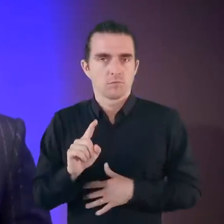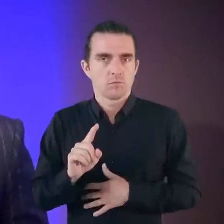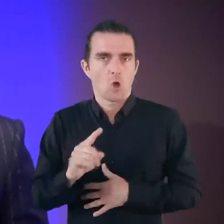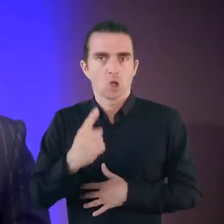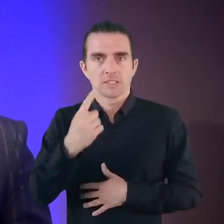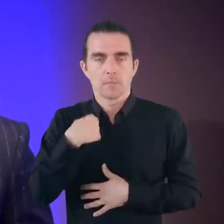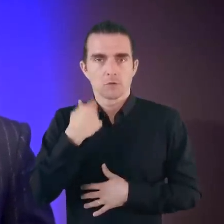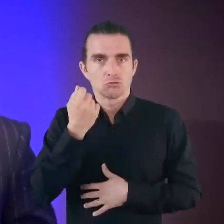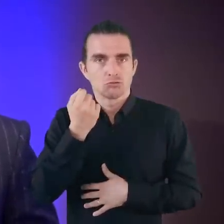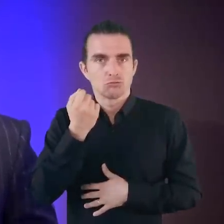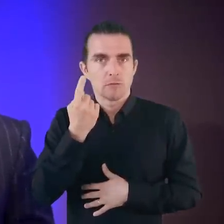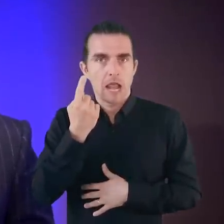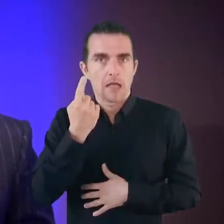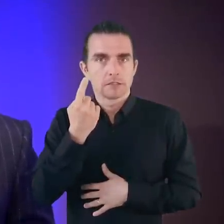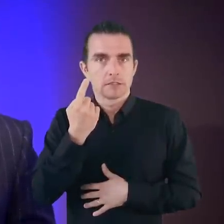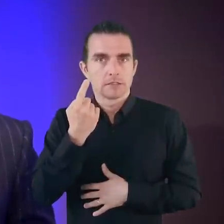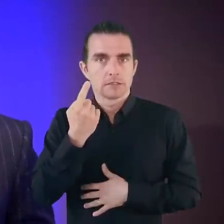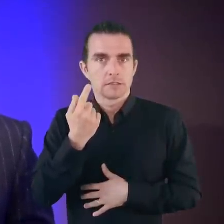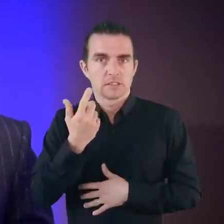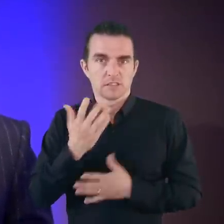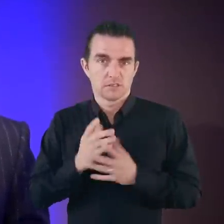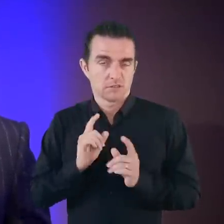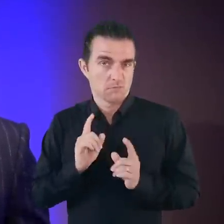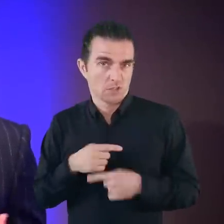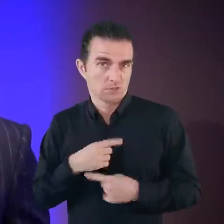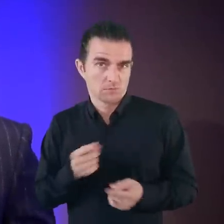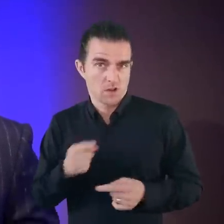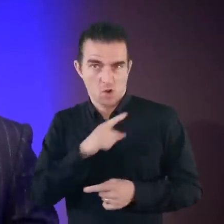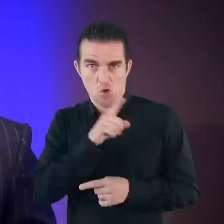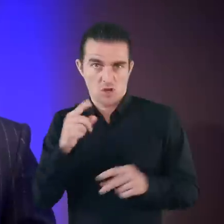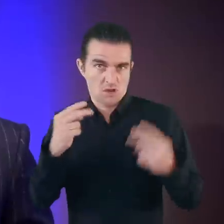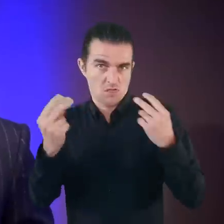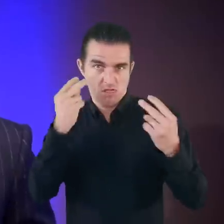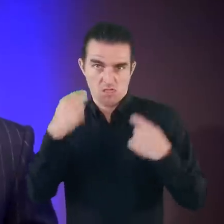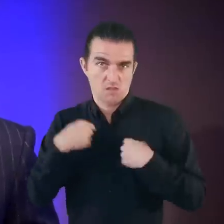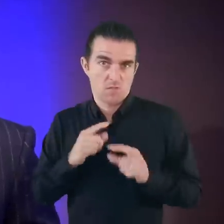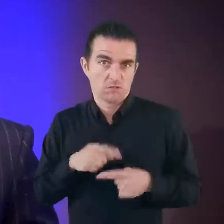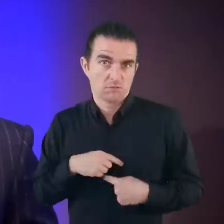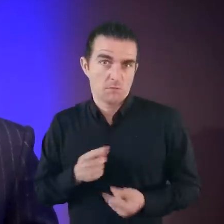It was the first time I realized that despite me having unfavorable odds,